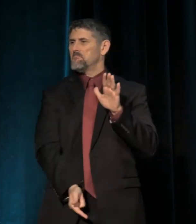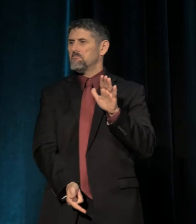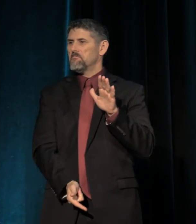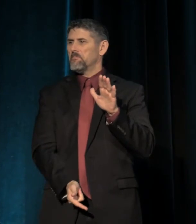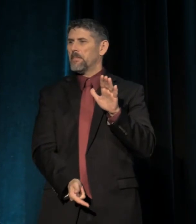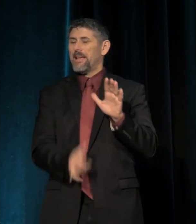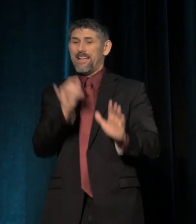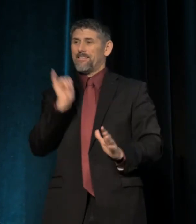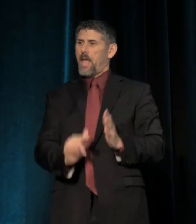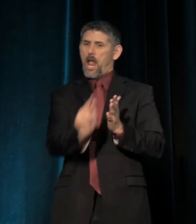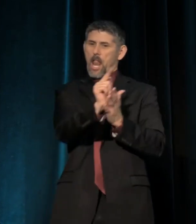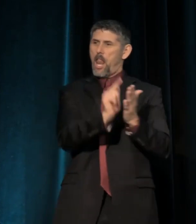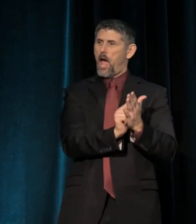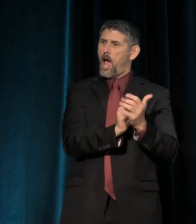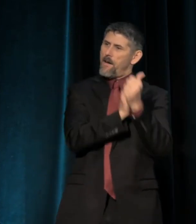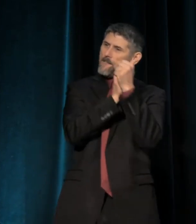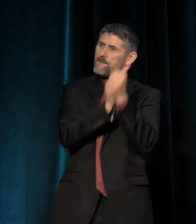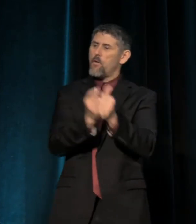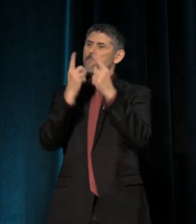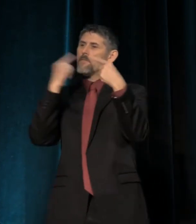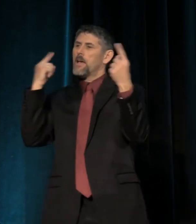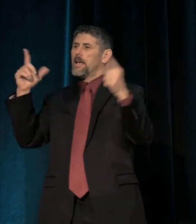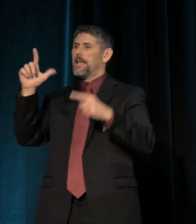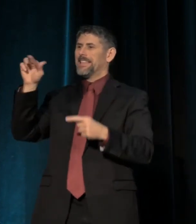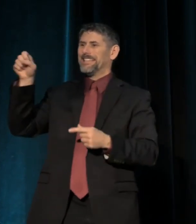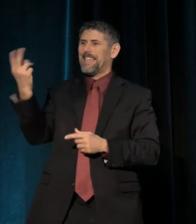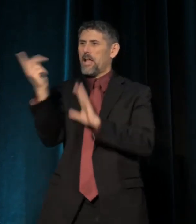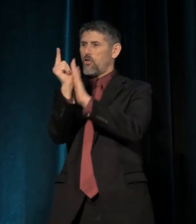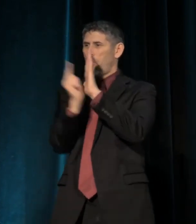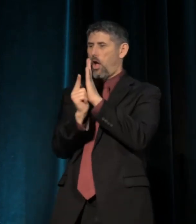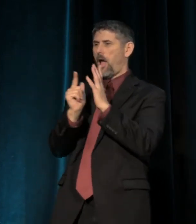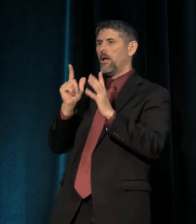This law followed the infamous Lash Law, which literally gave whites the right